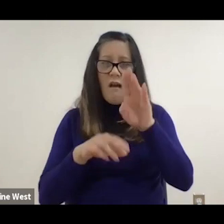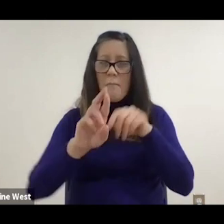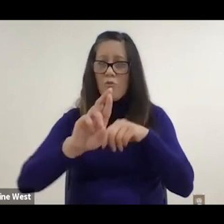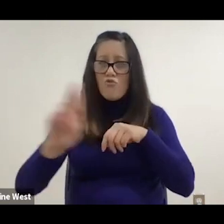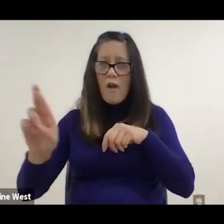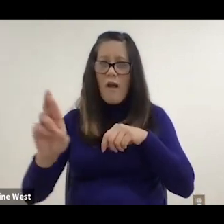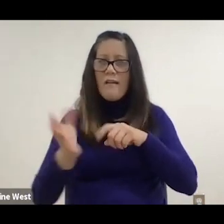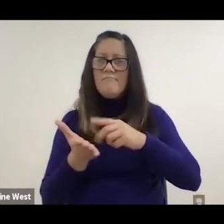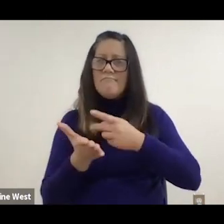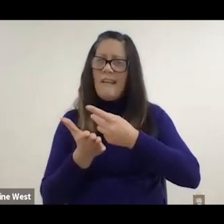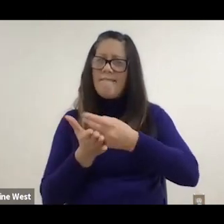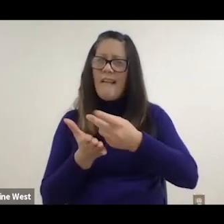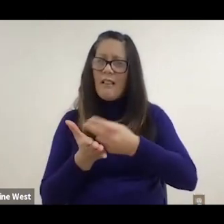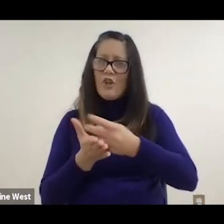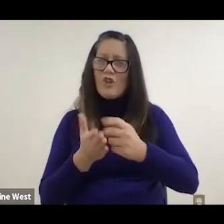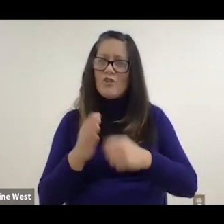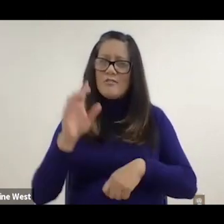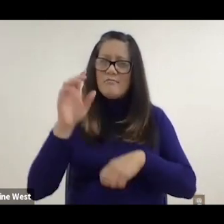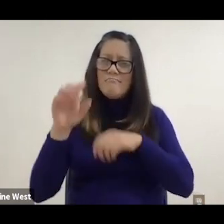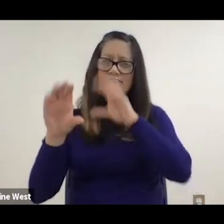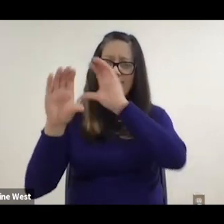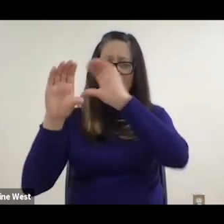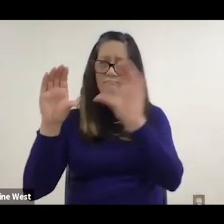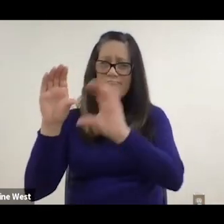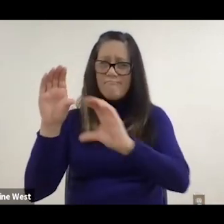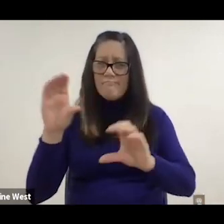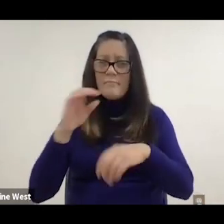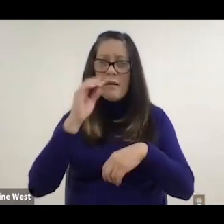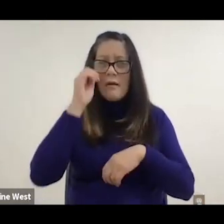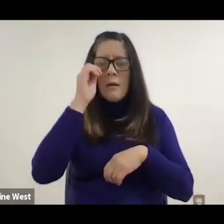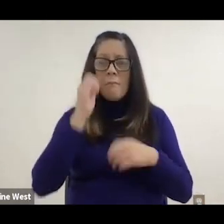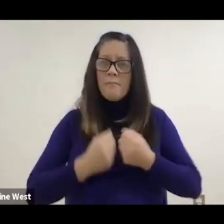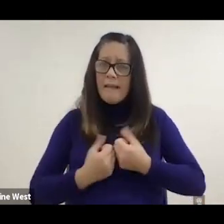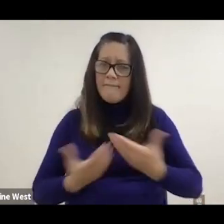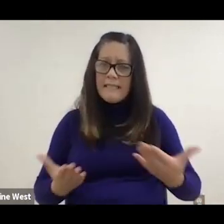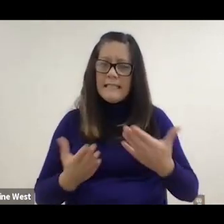Those are the kind of failures that we see. a lot of those are fatigue